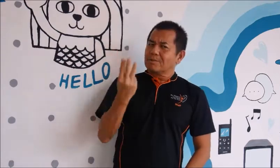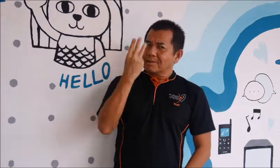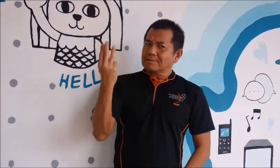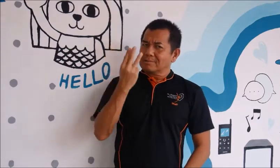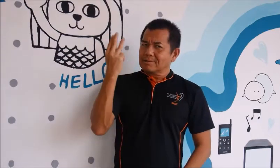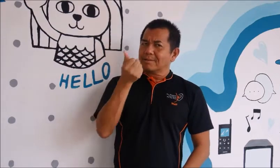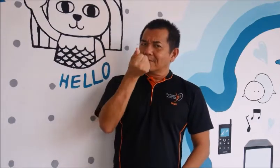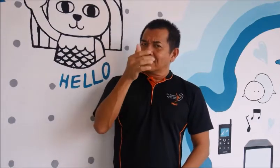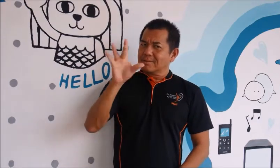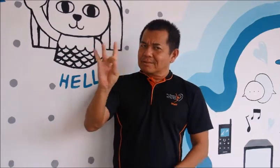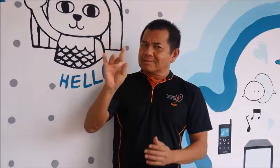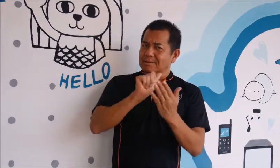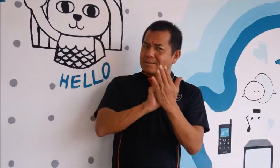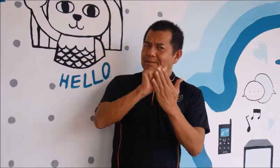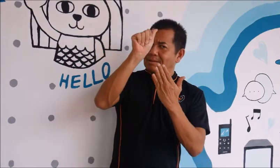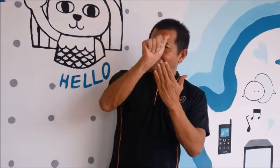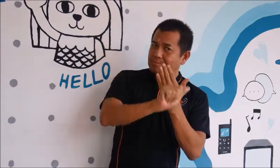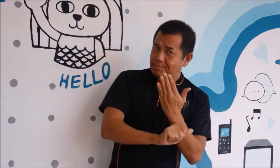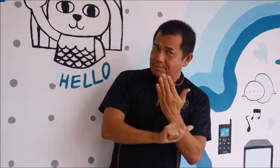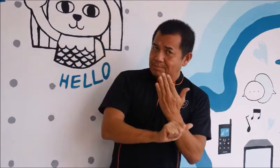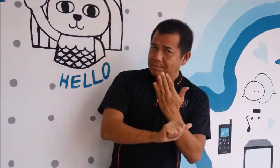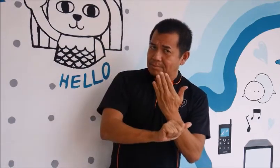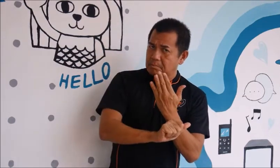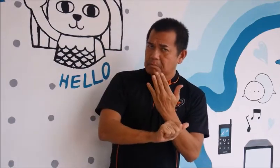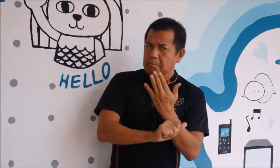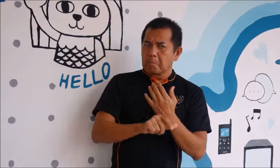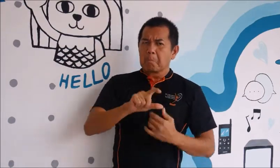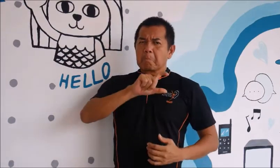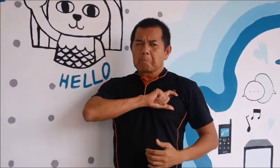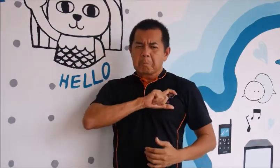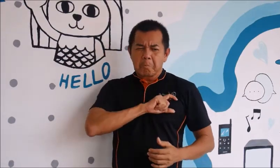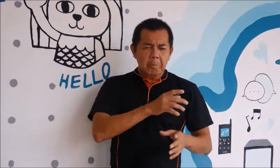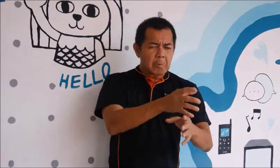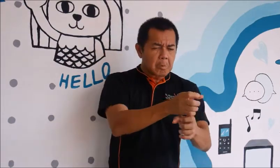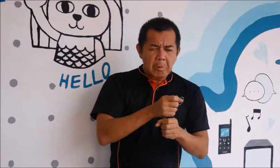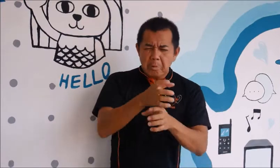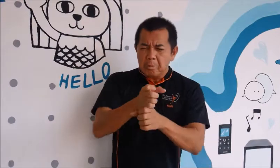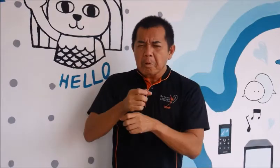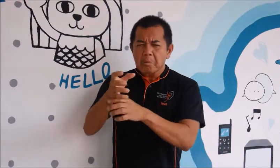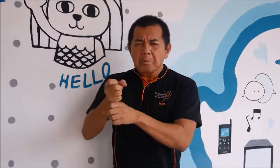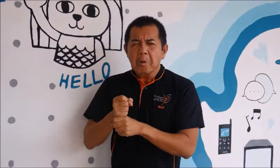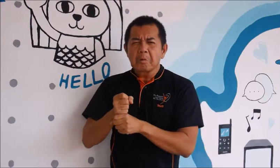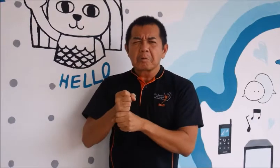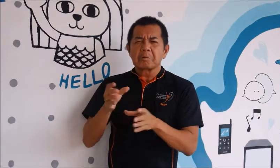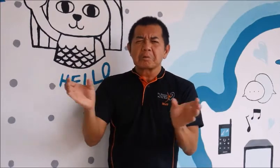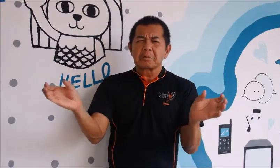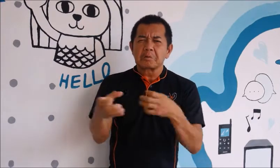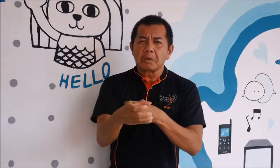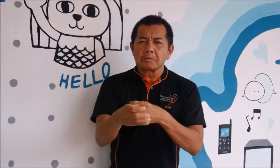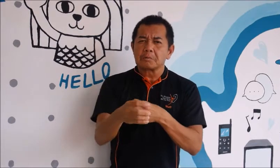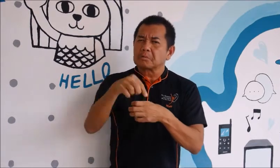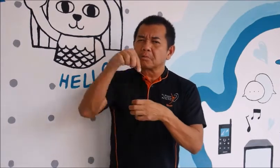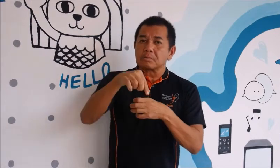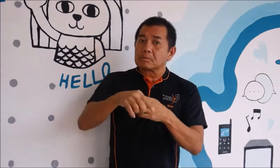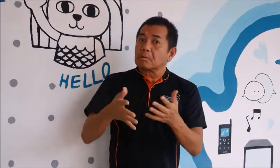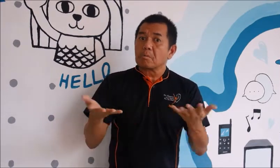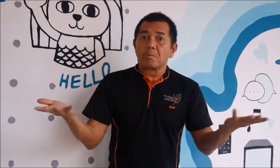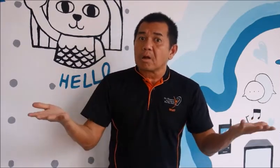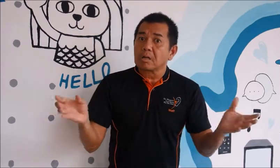On Wednesday 18th April, police received case reports.